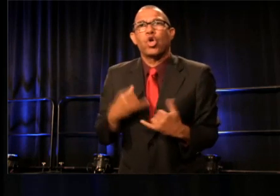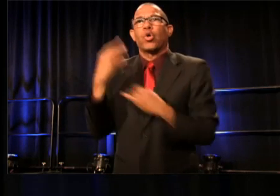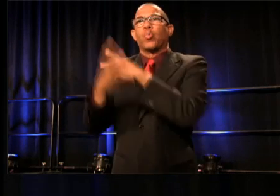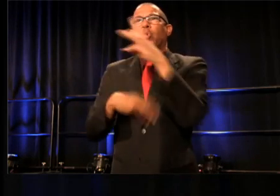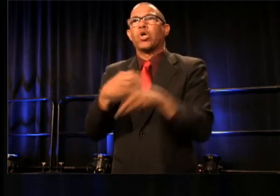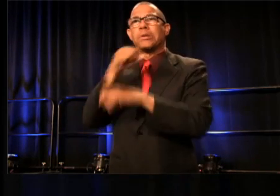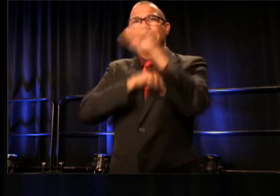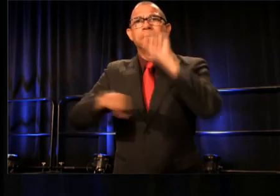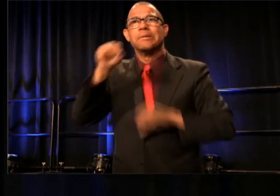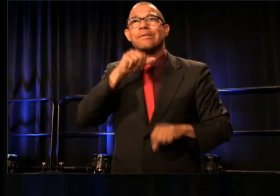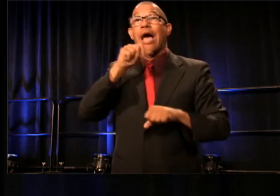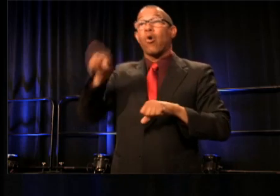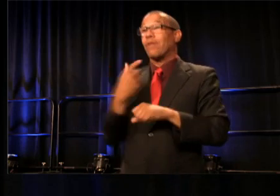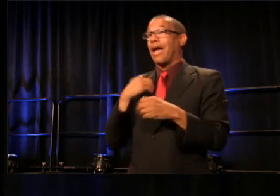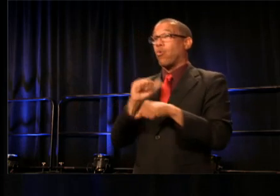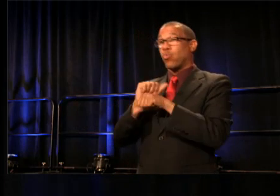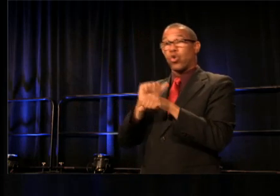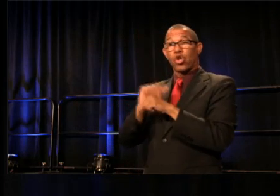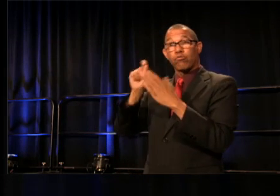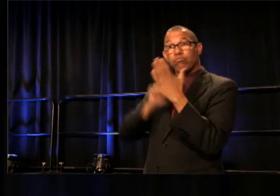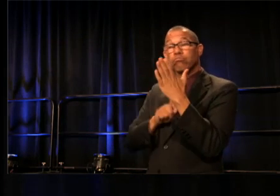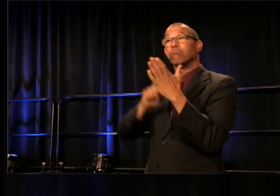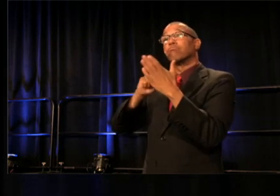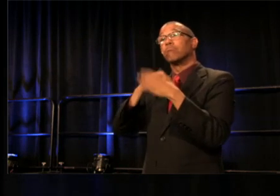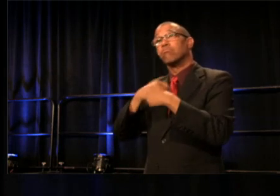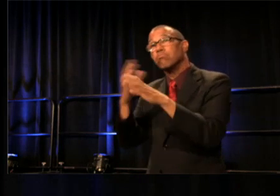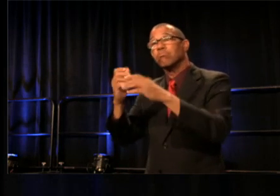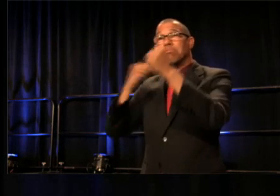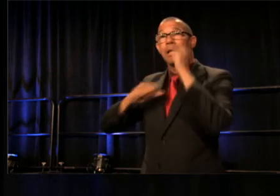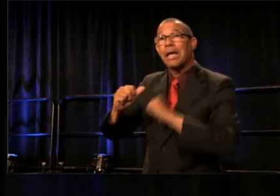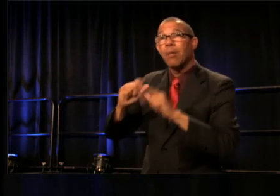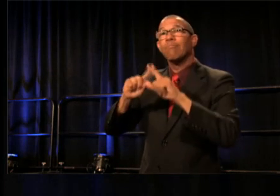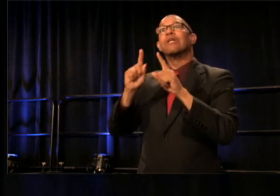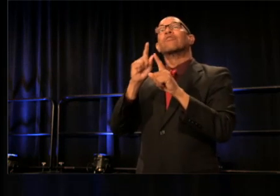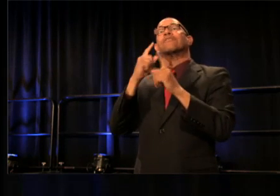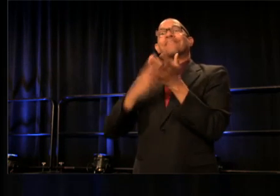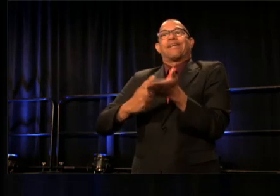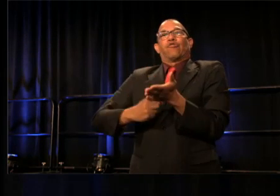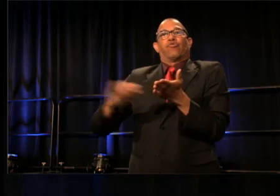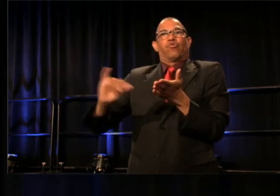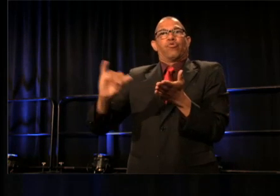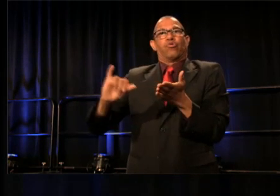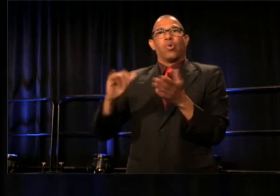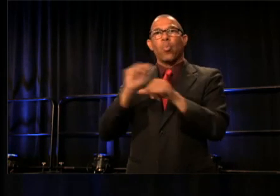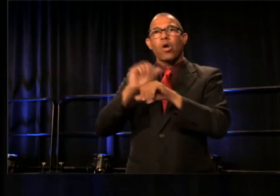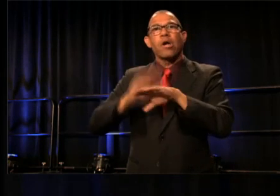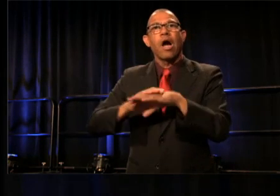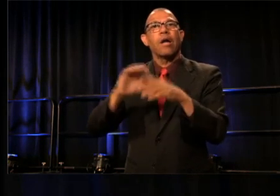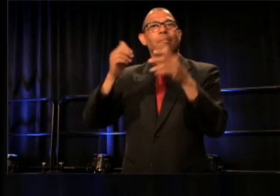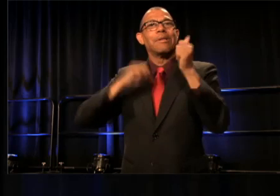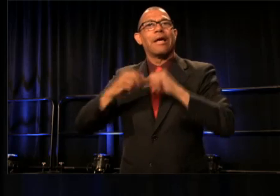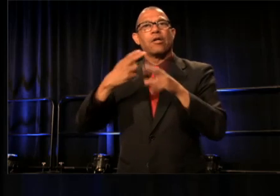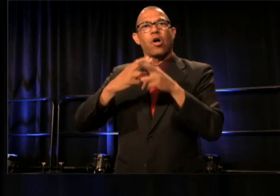but in the conversations surrounding our work. And working on Disgraced, Ayad Akhtar's play all over this country,